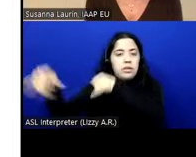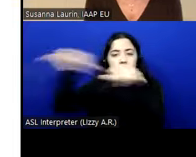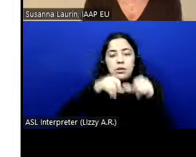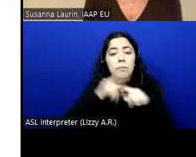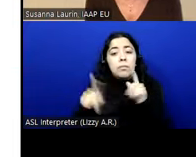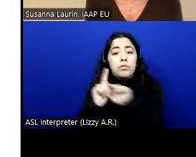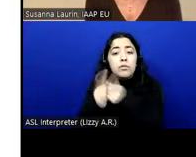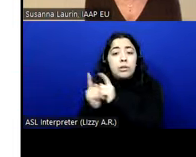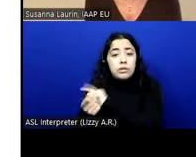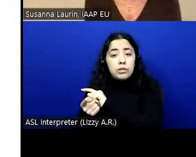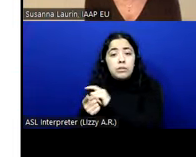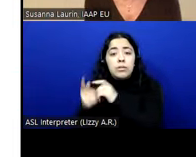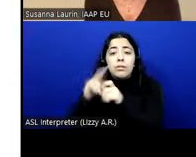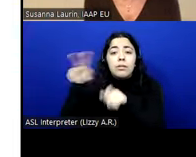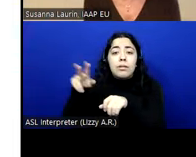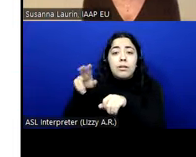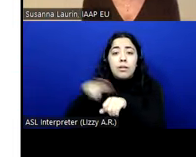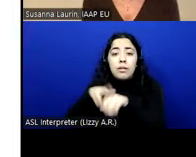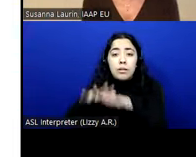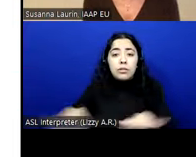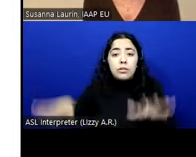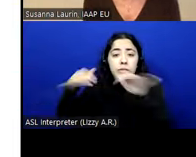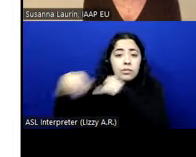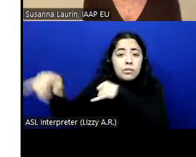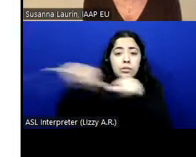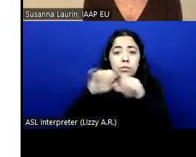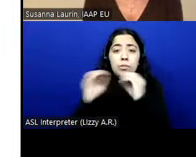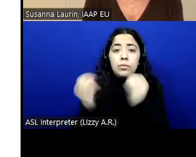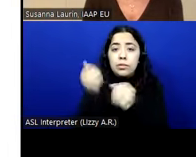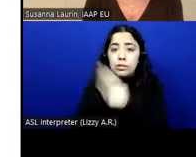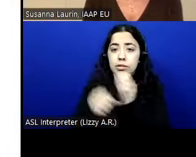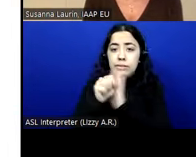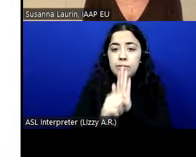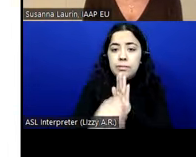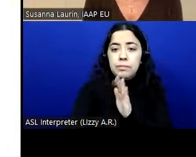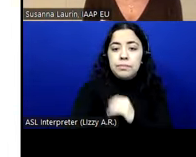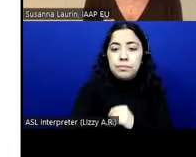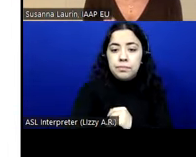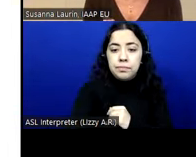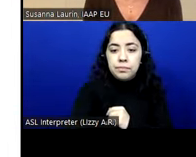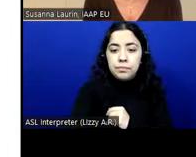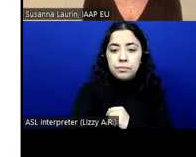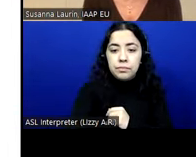by the national standardizations organizations in each member state. And that standardisation